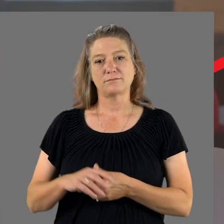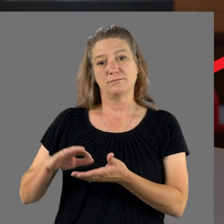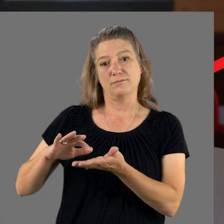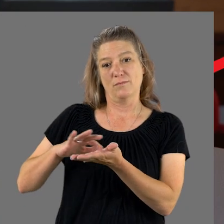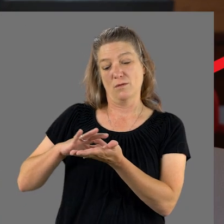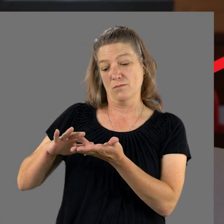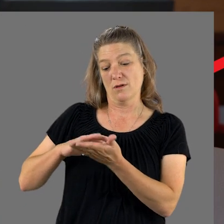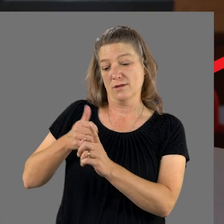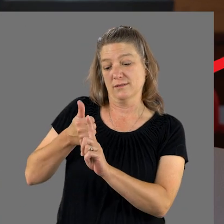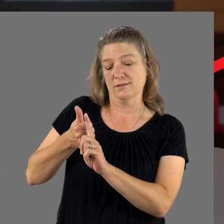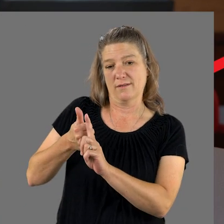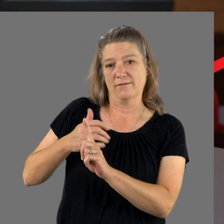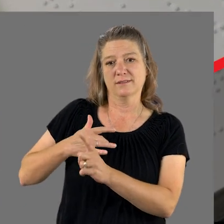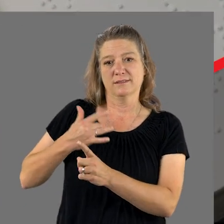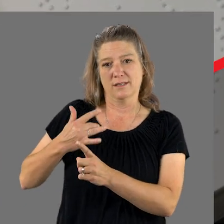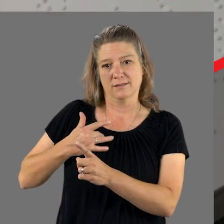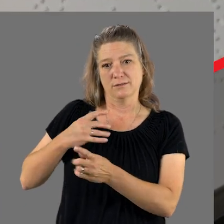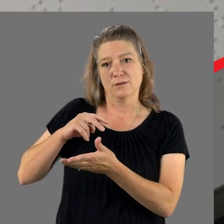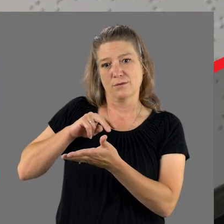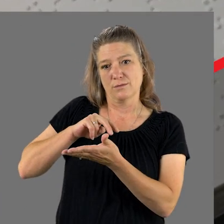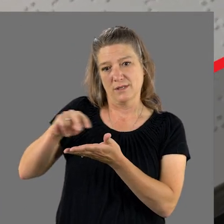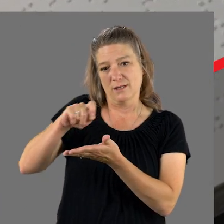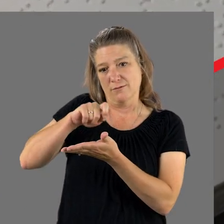Braille is a tactile reading and writing system.